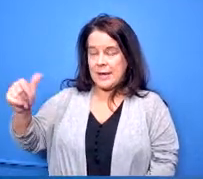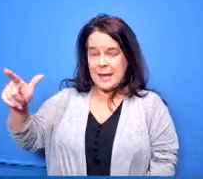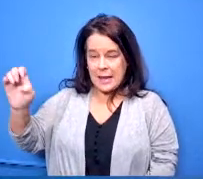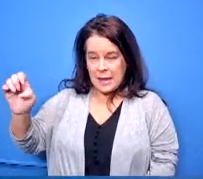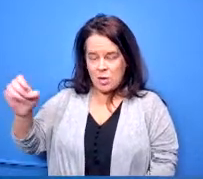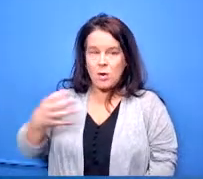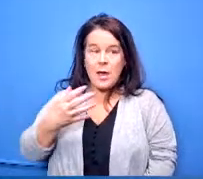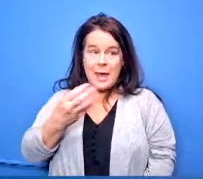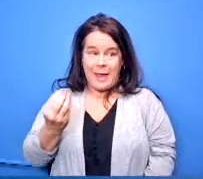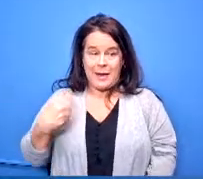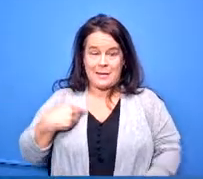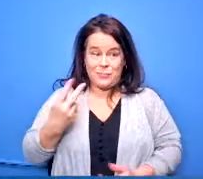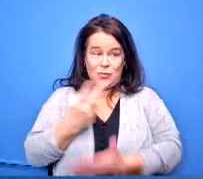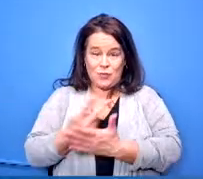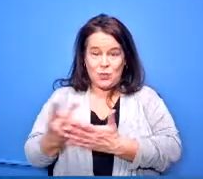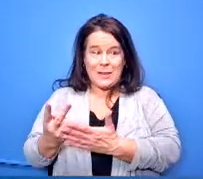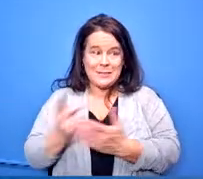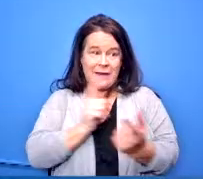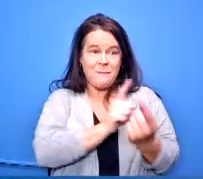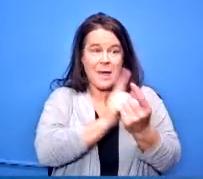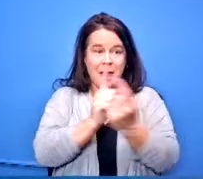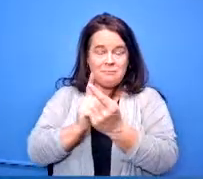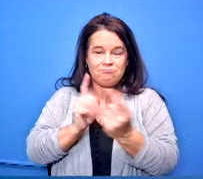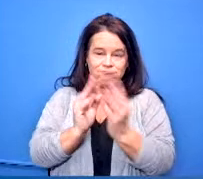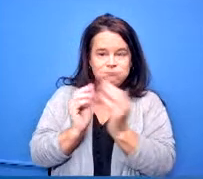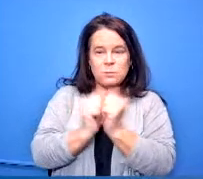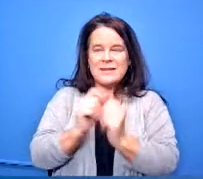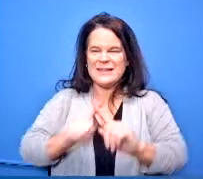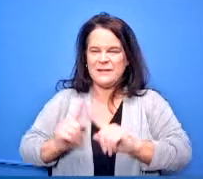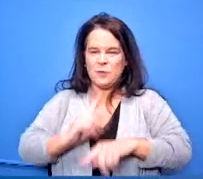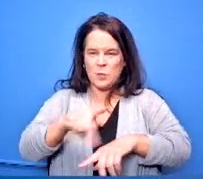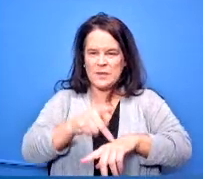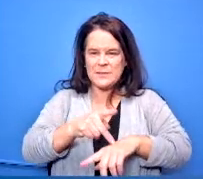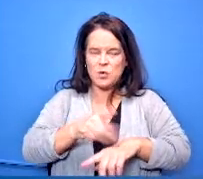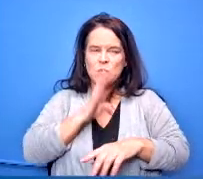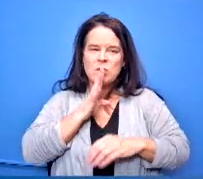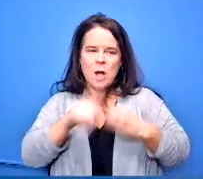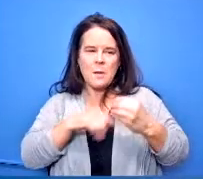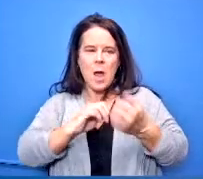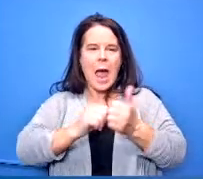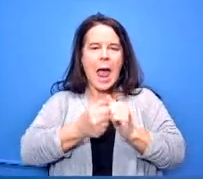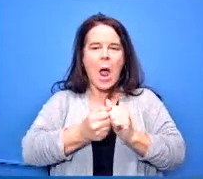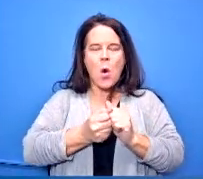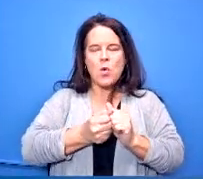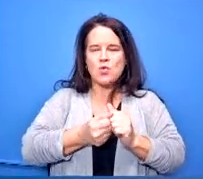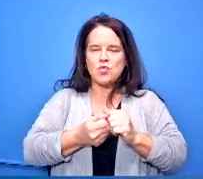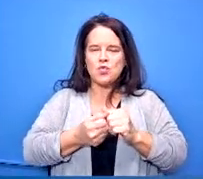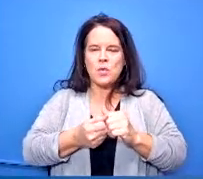the last two weeks to talk about how to expand their offerings for the 20 to 23 school year